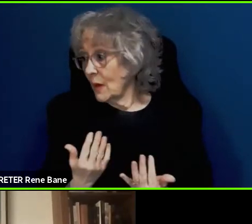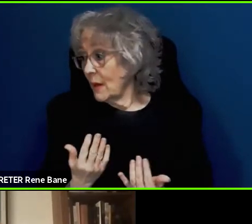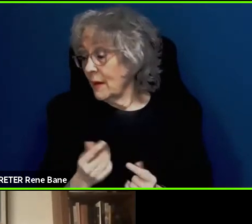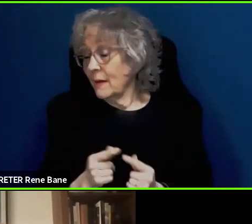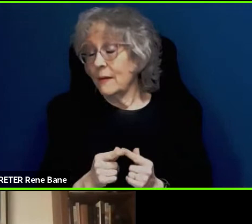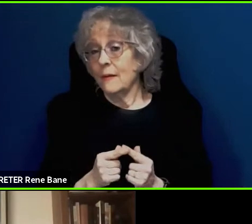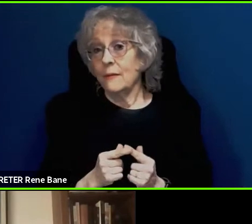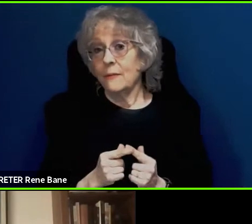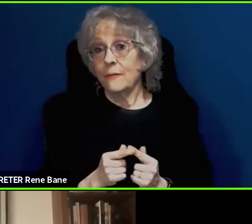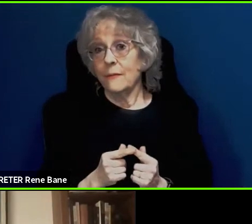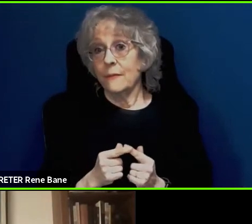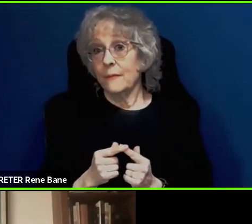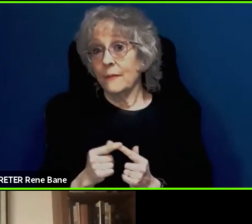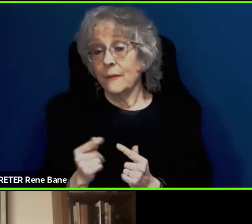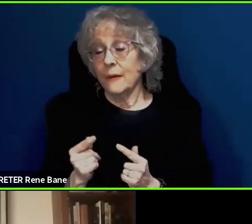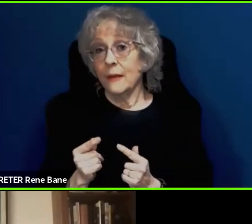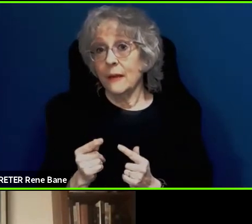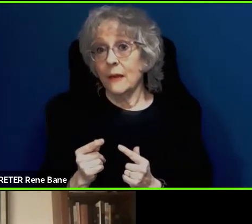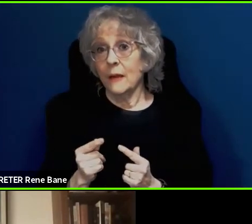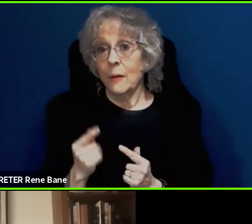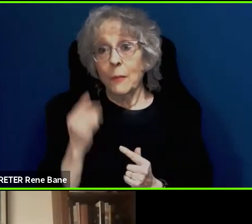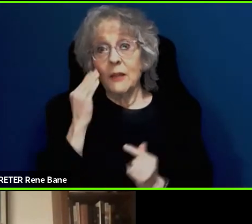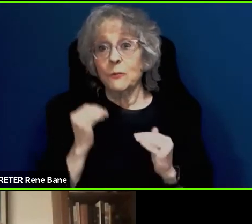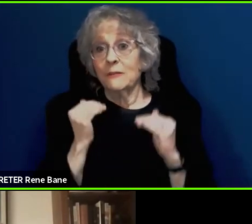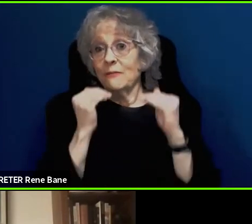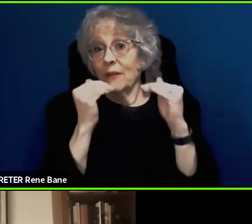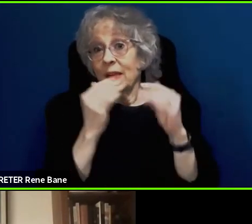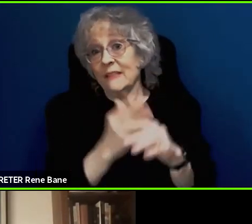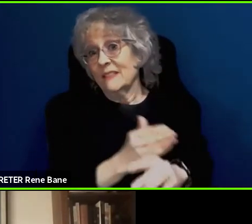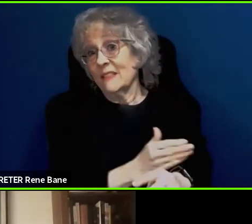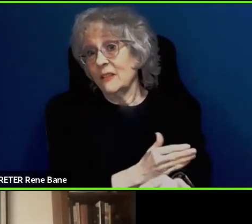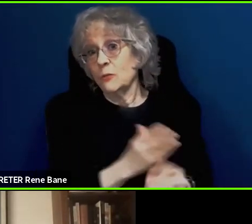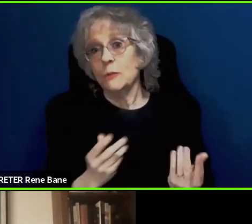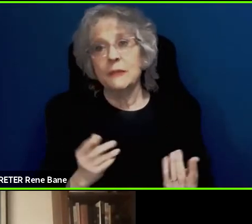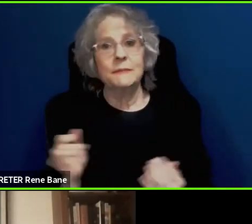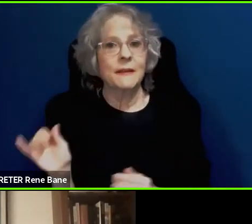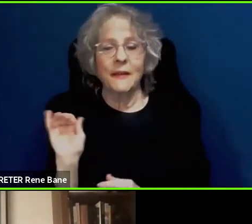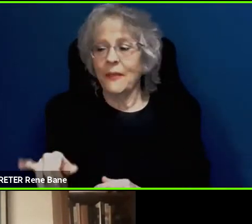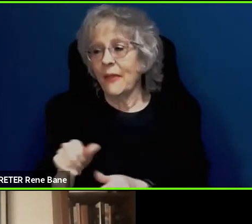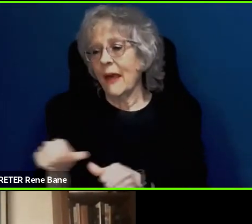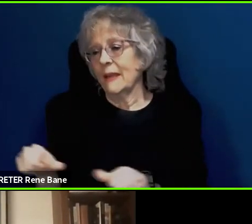maybe we can advance in that area as well. >> Bruce Bailey: Thank you, Dr. Vanderheiden. That